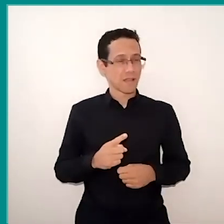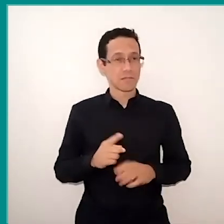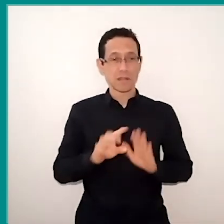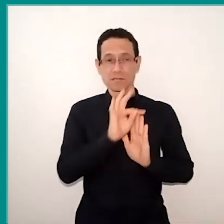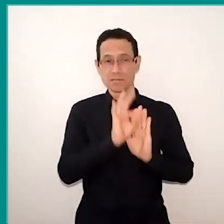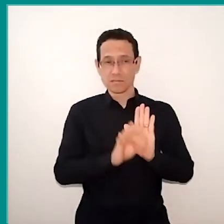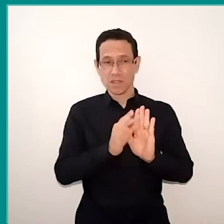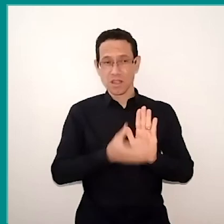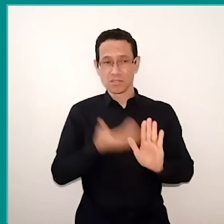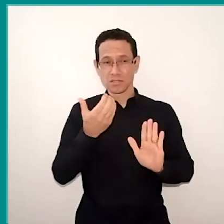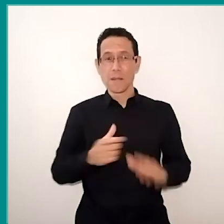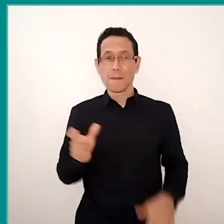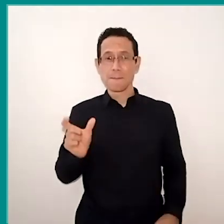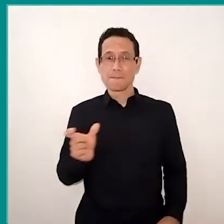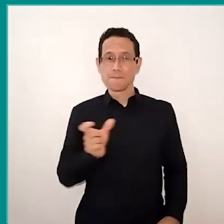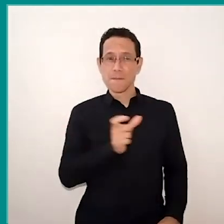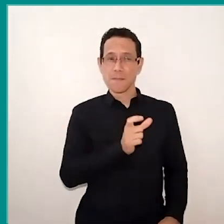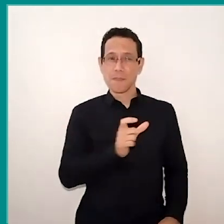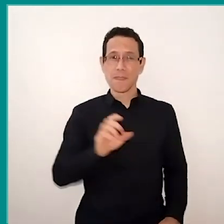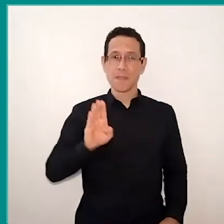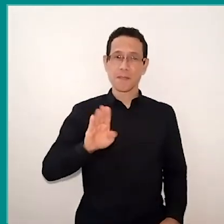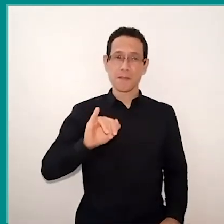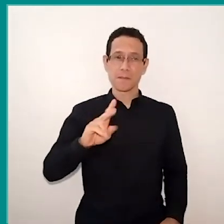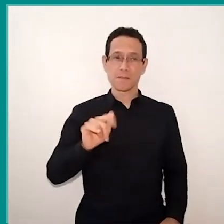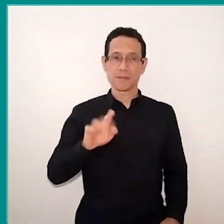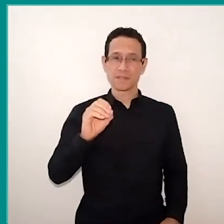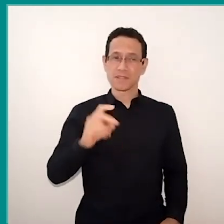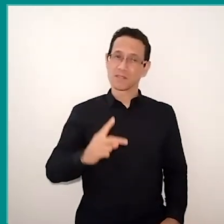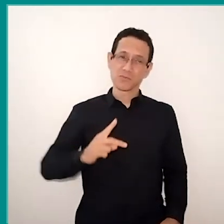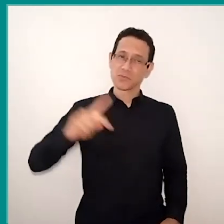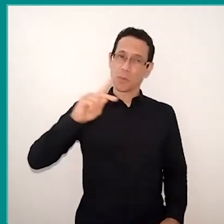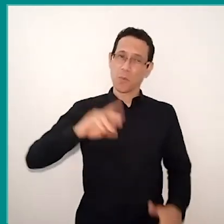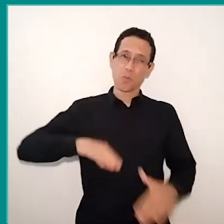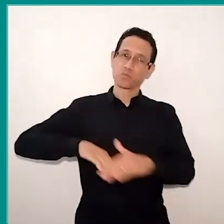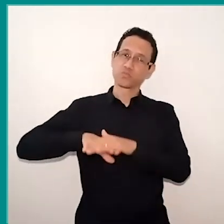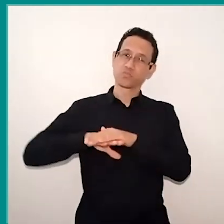the wormy words of their own ways, he spoke!